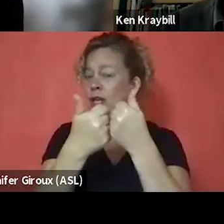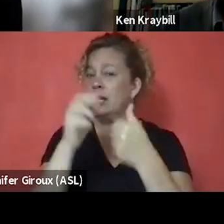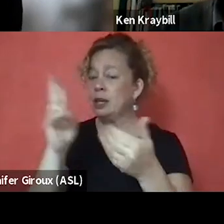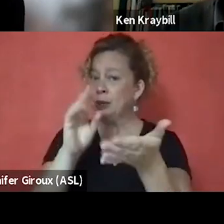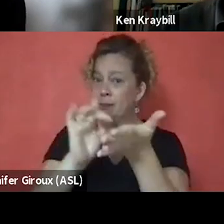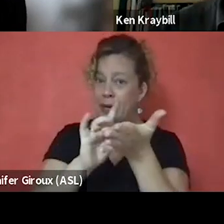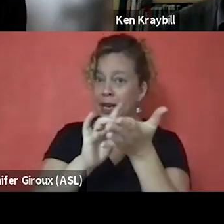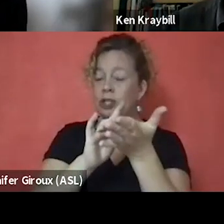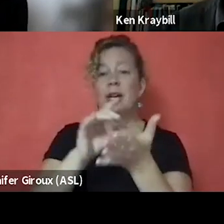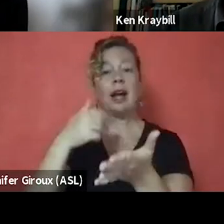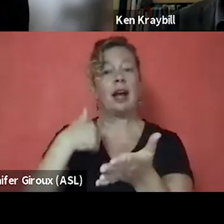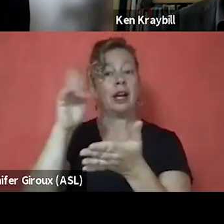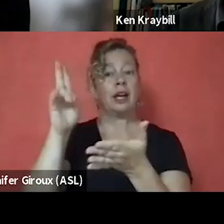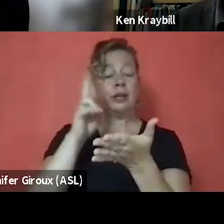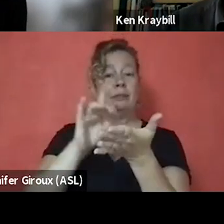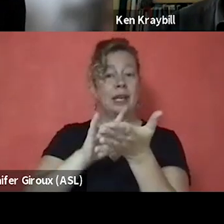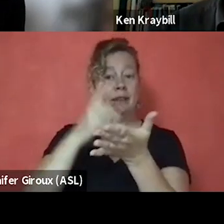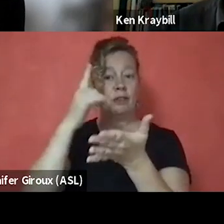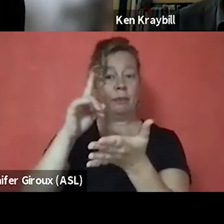I use medication for my opioid use disorder as well.